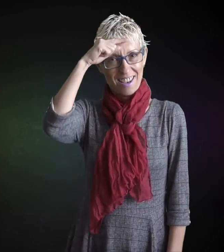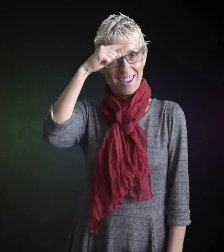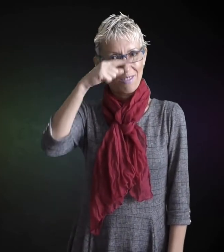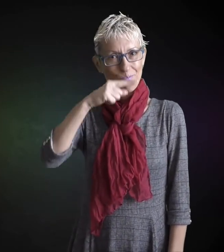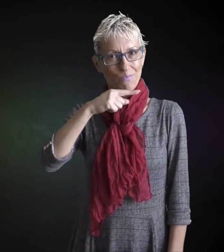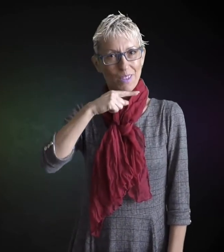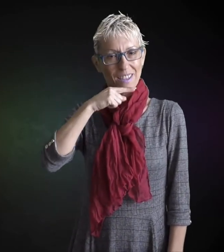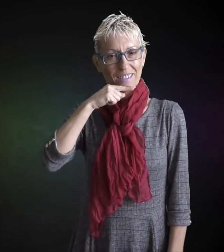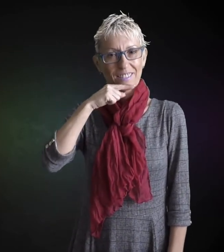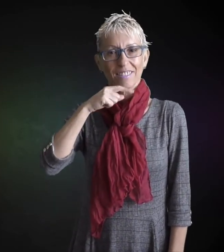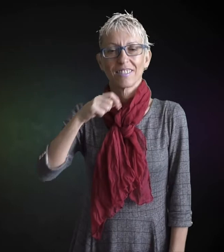father